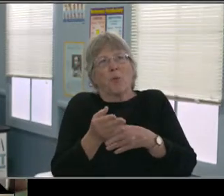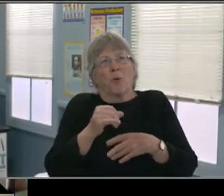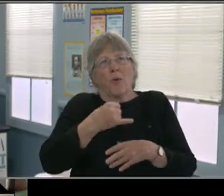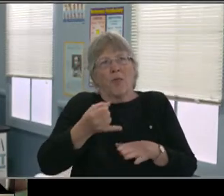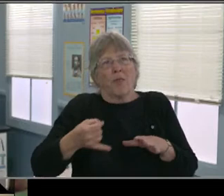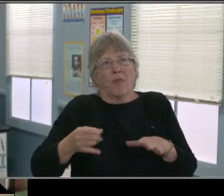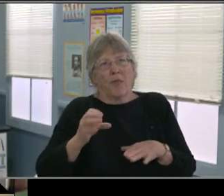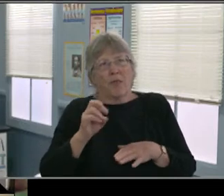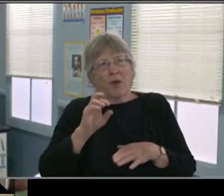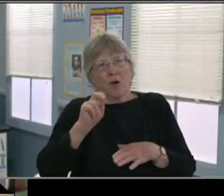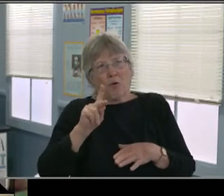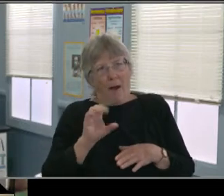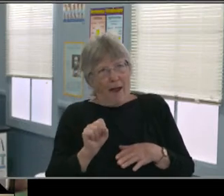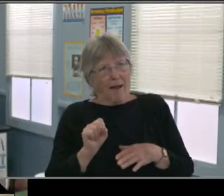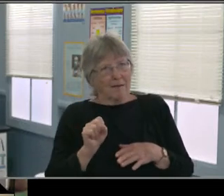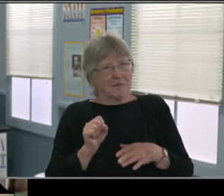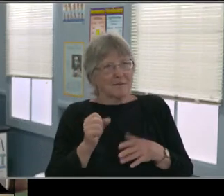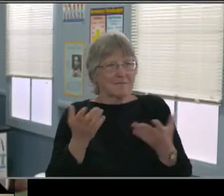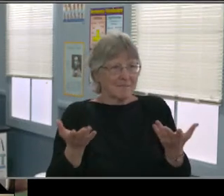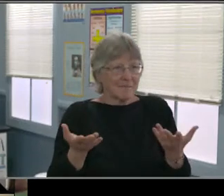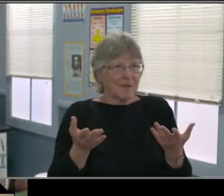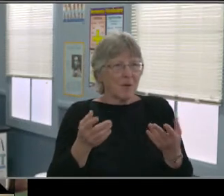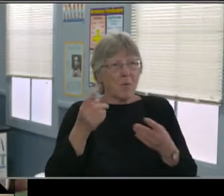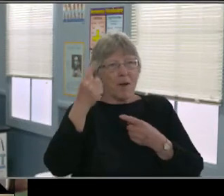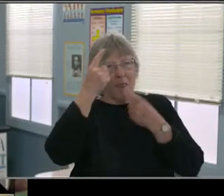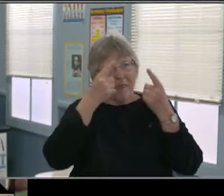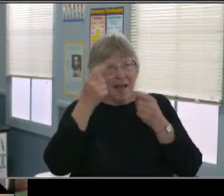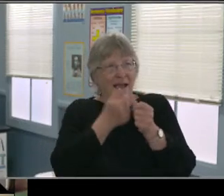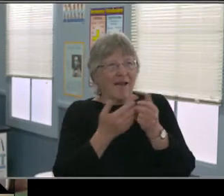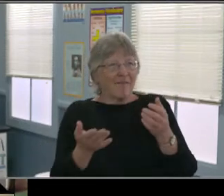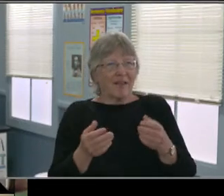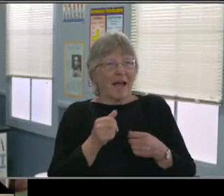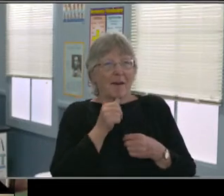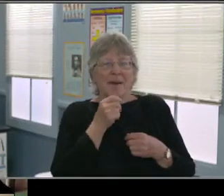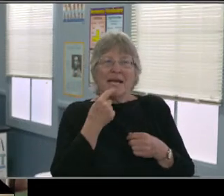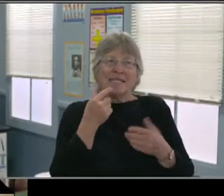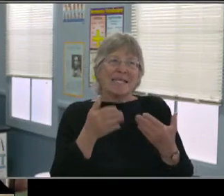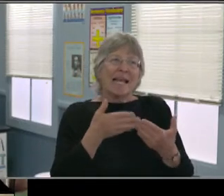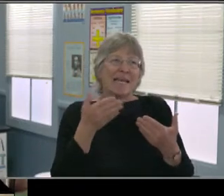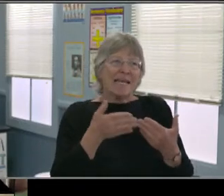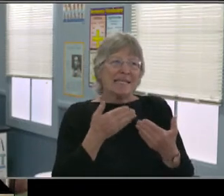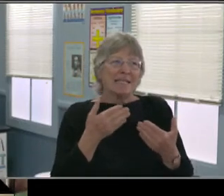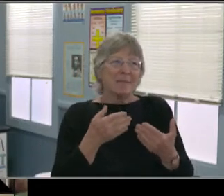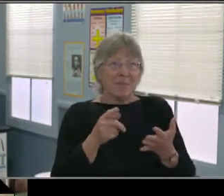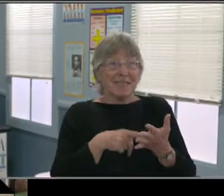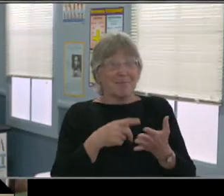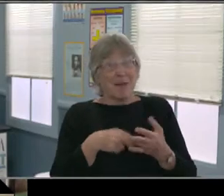If there are questions I will be available. If not, I'll wait until the end. So Dr. Pal, this is Erin Simon.